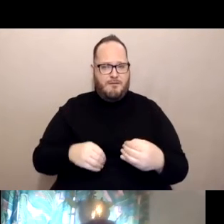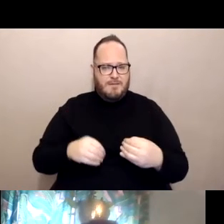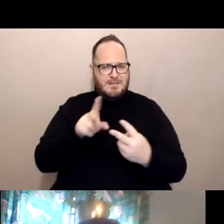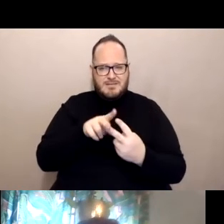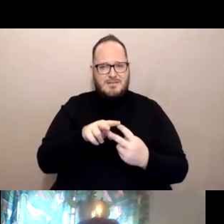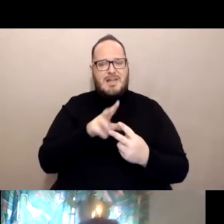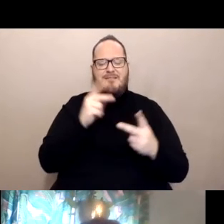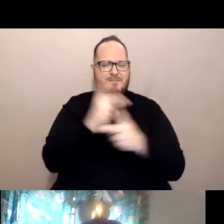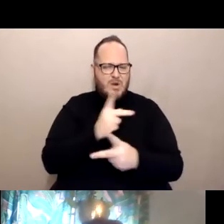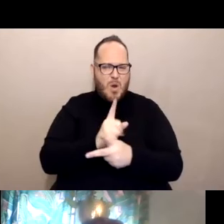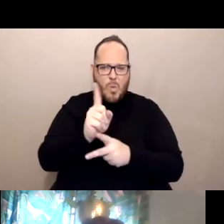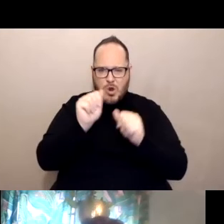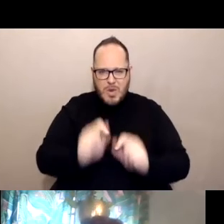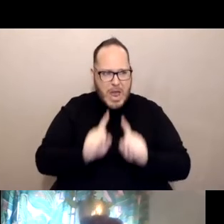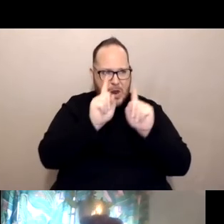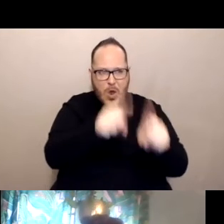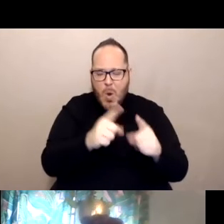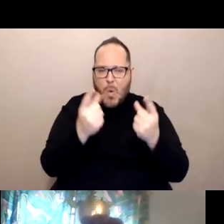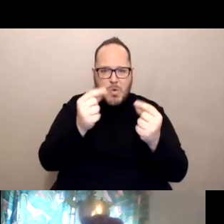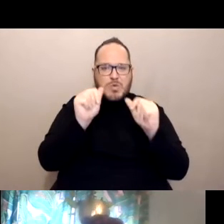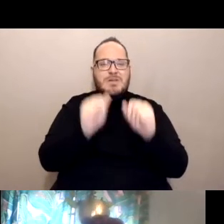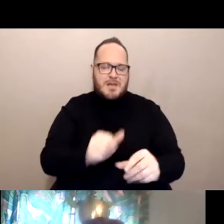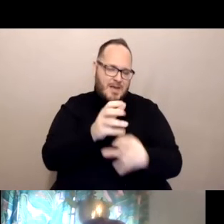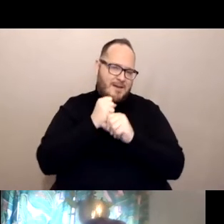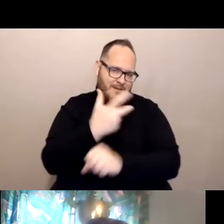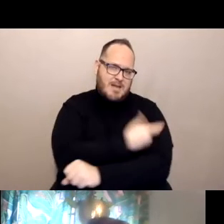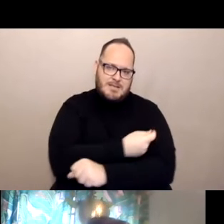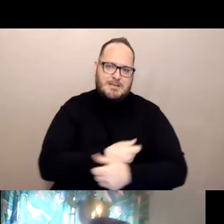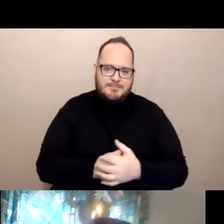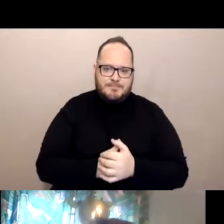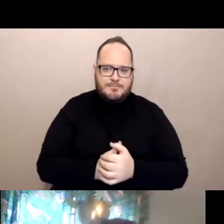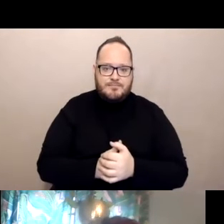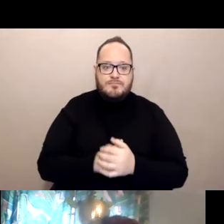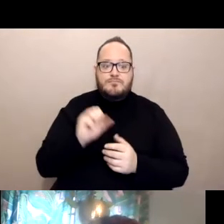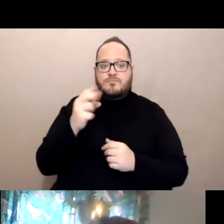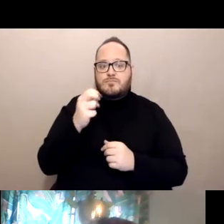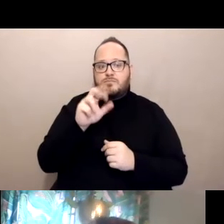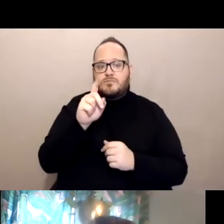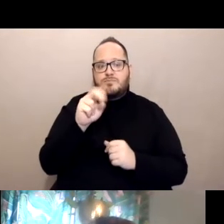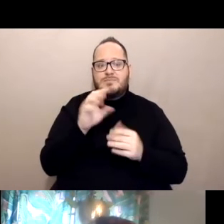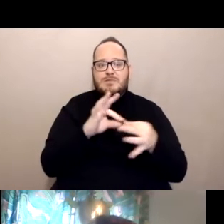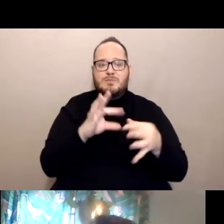what you can do in order to get vaccinated. As Sheraden spoke about earlier, there are about